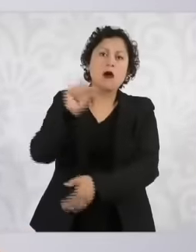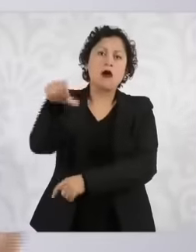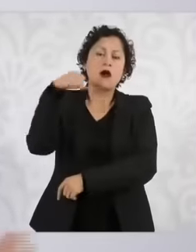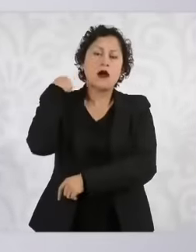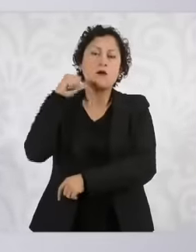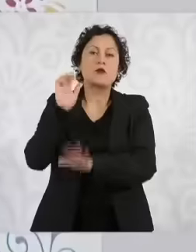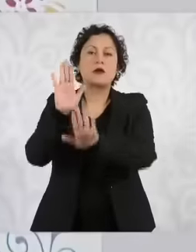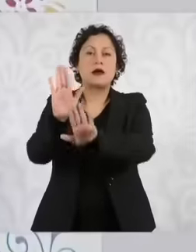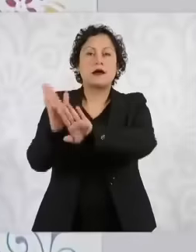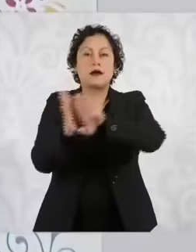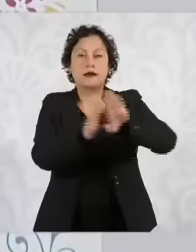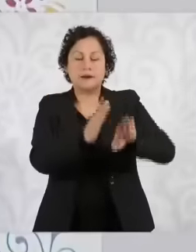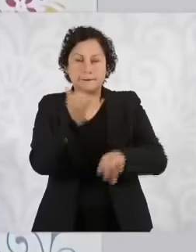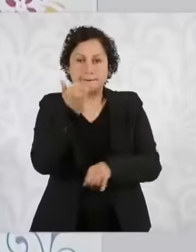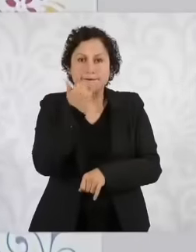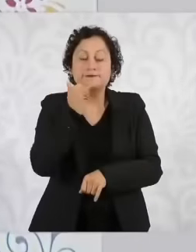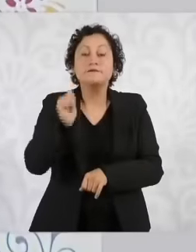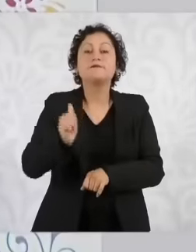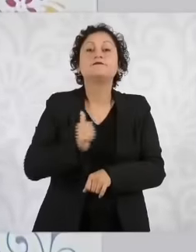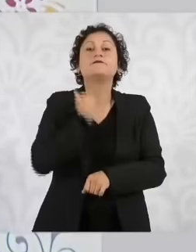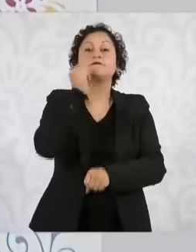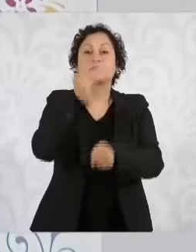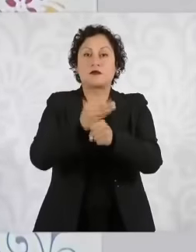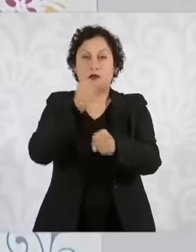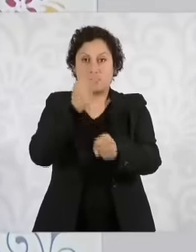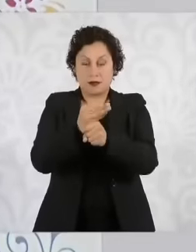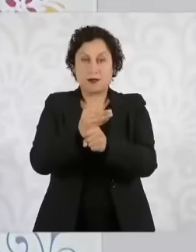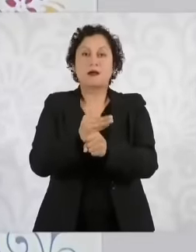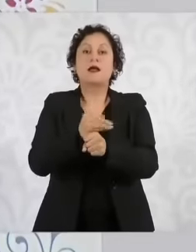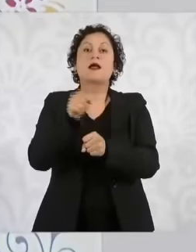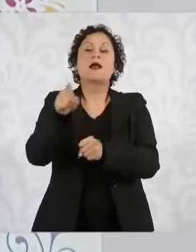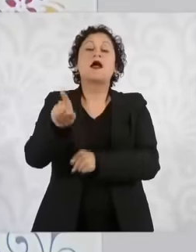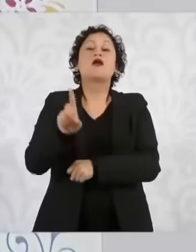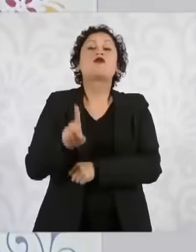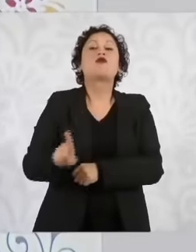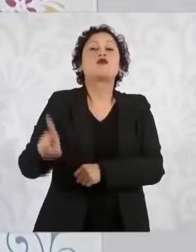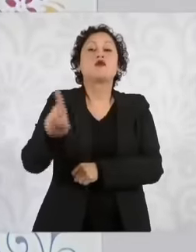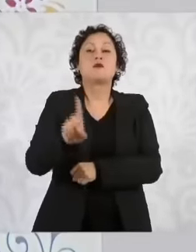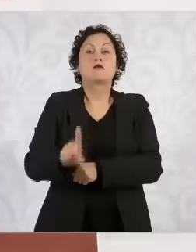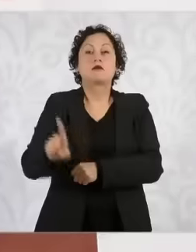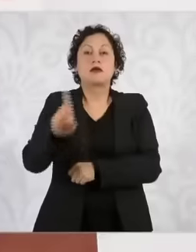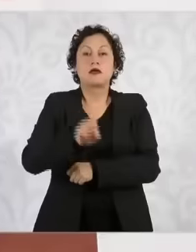On Sunday we are going to give a press conference in Acapulco about everything we have done after